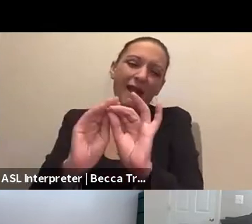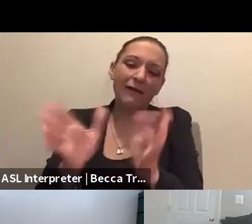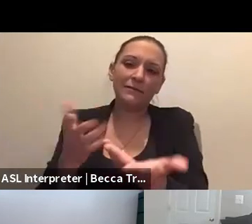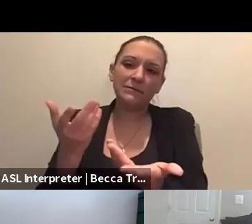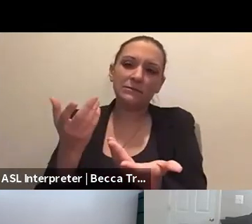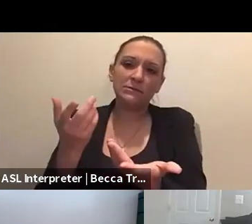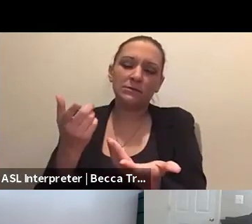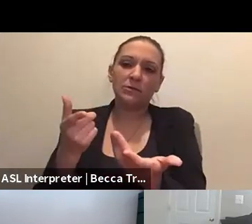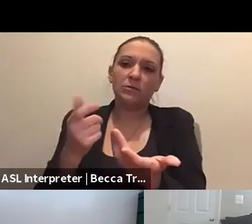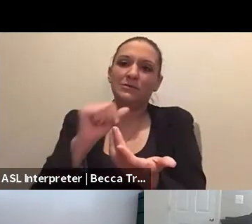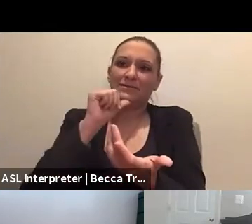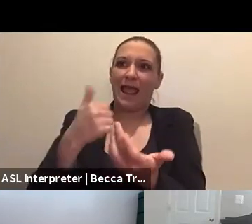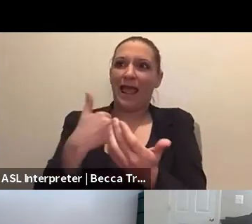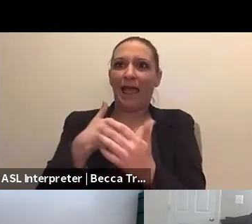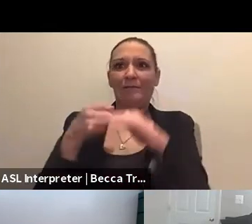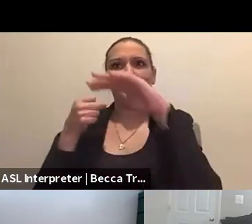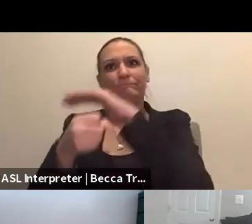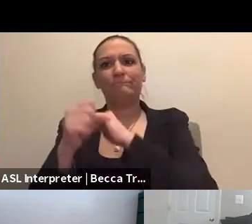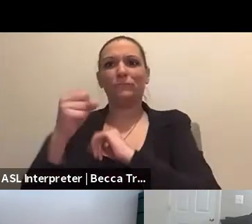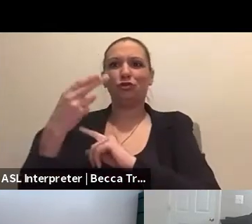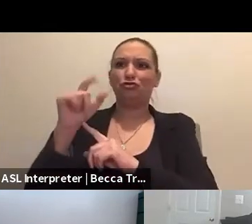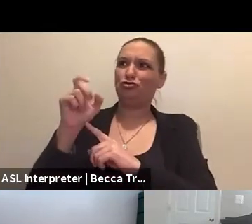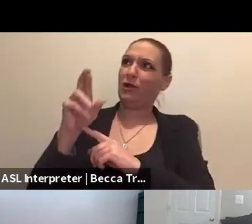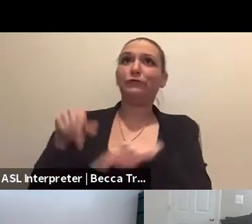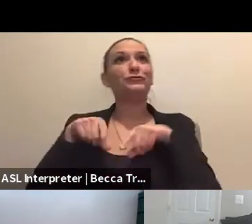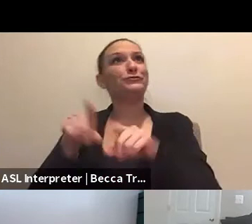there's not going to be shelter set up in blue sky times when there's not a disaster going on.